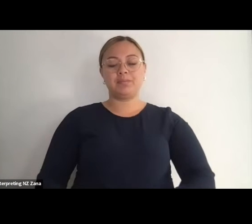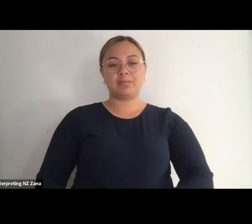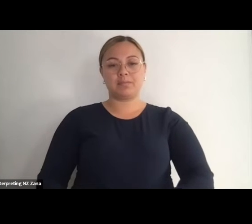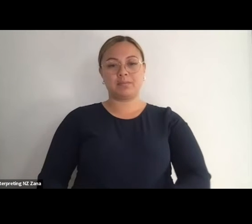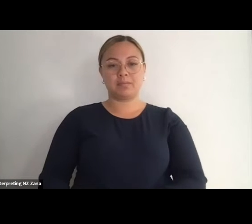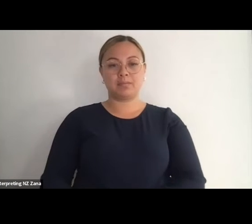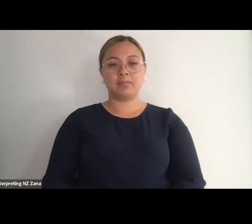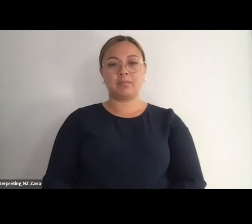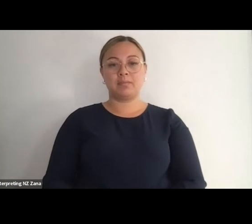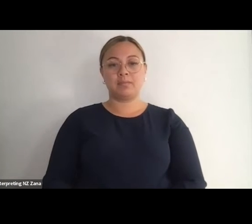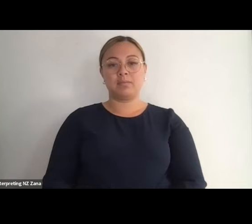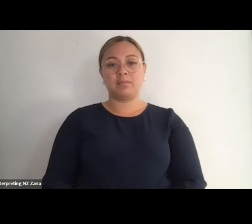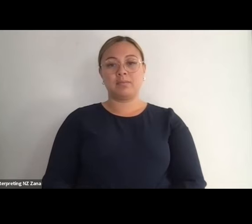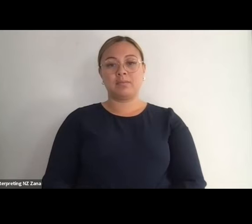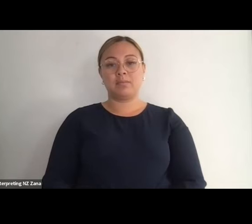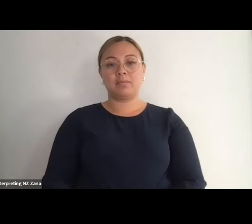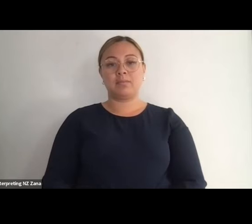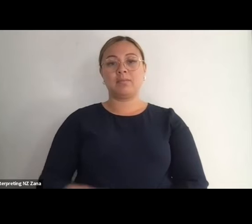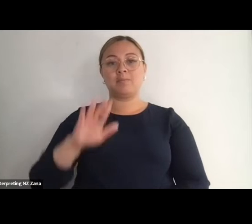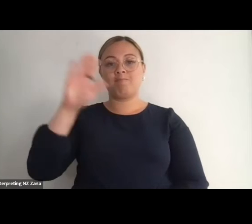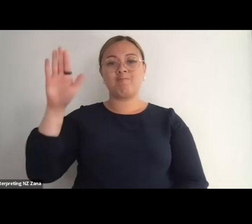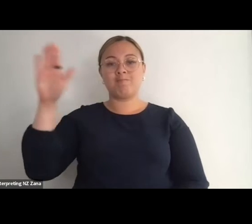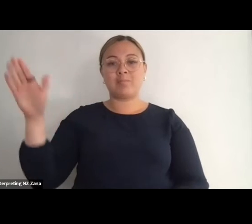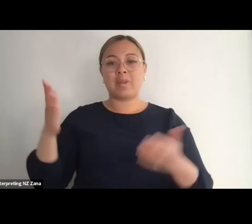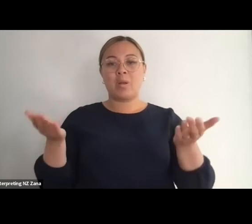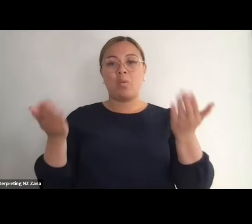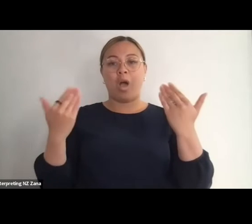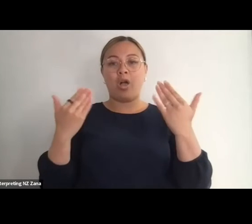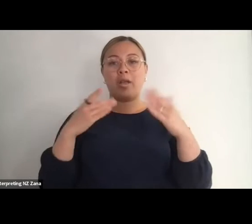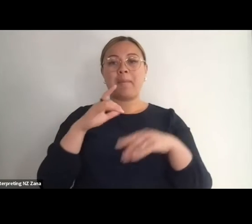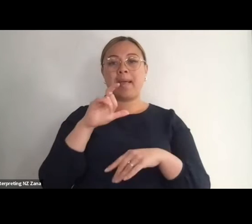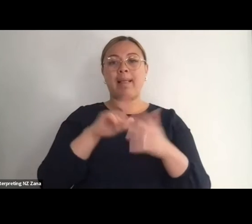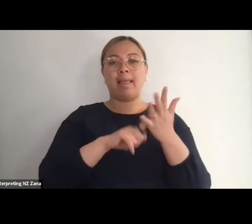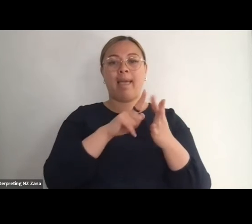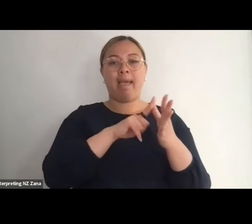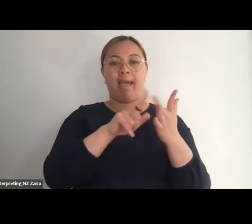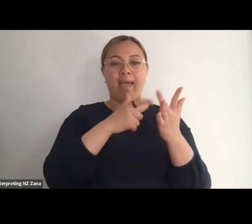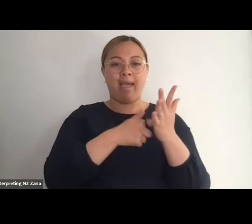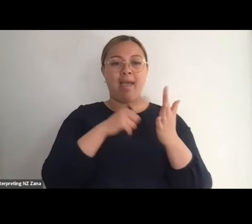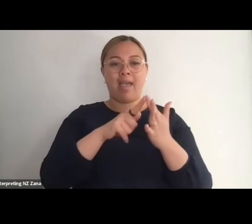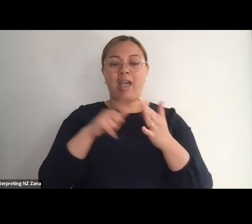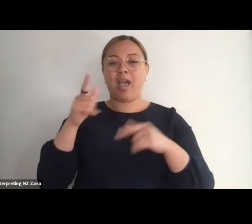Malo Lava, welcome. Claire, it's nice to see you on Zoom. I'm Lusi, I am a Samoan,